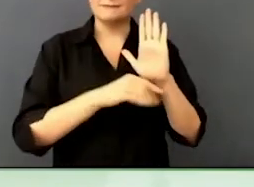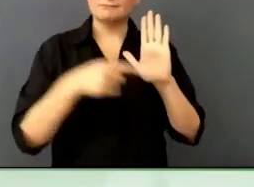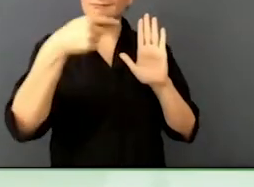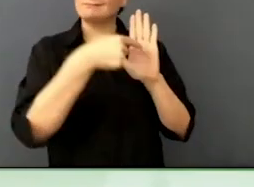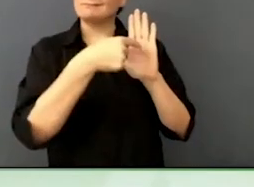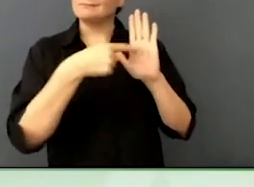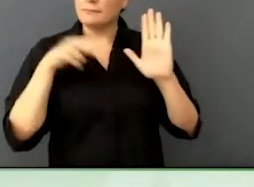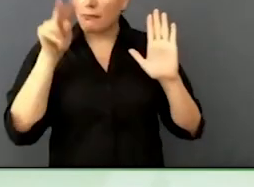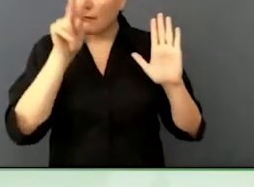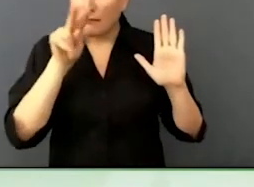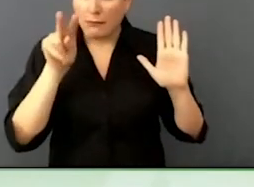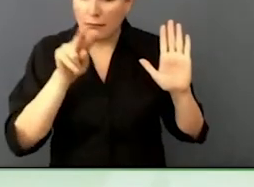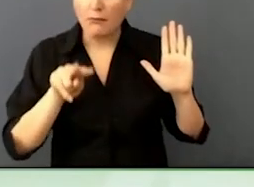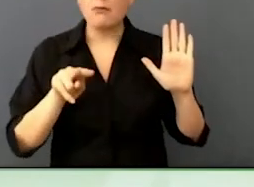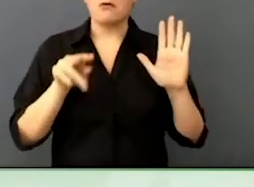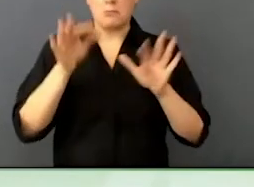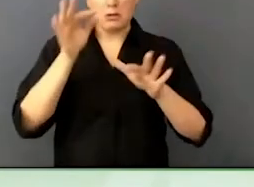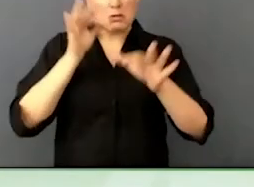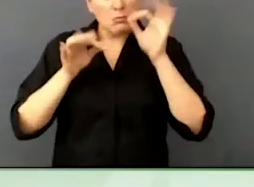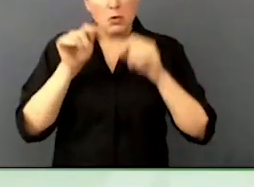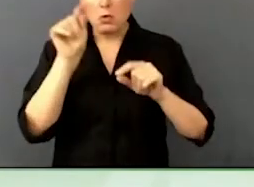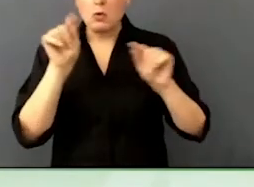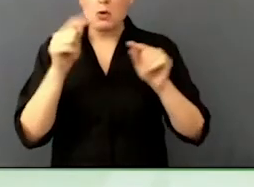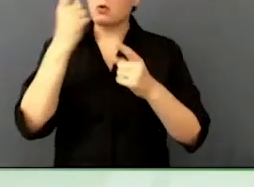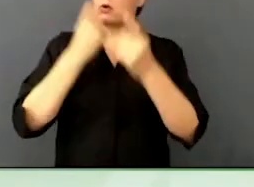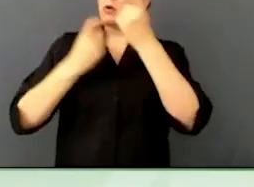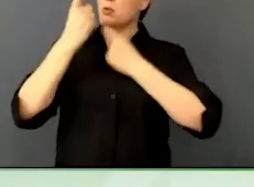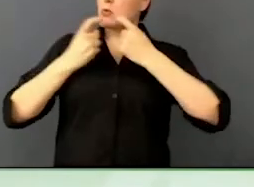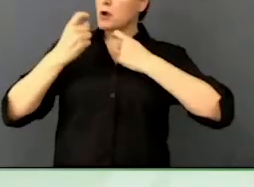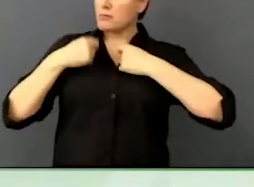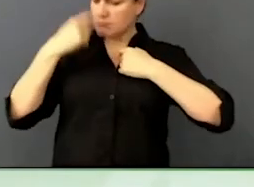And how companies can be encouraged to invest in the job